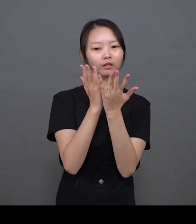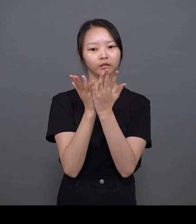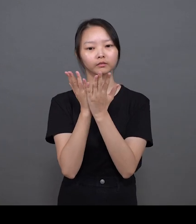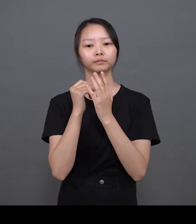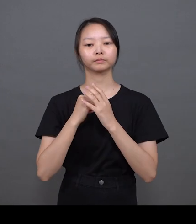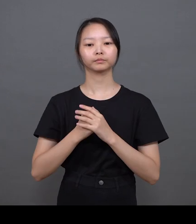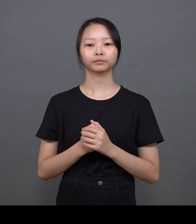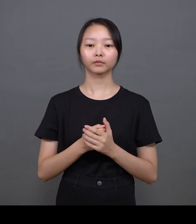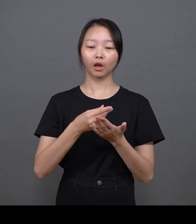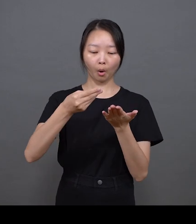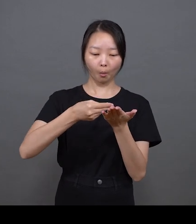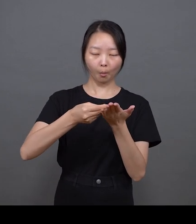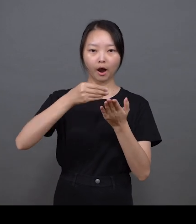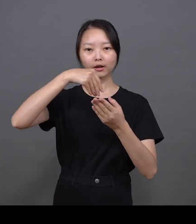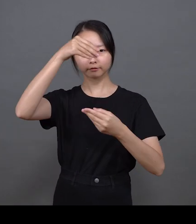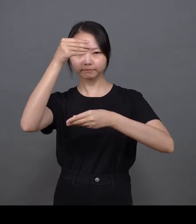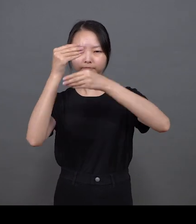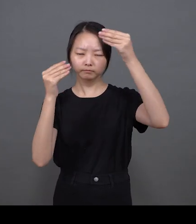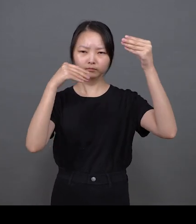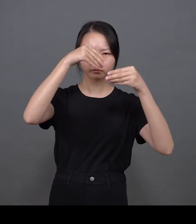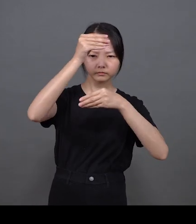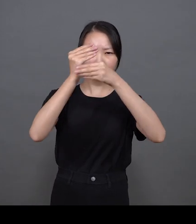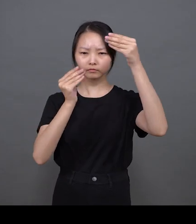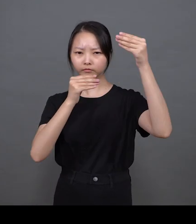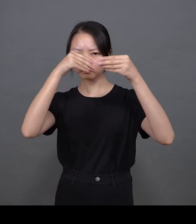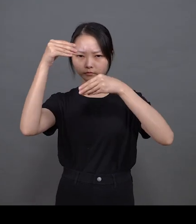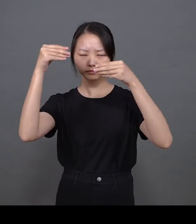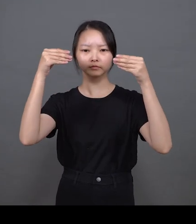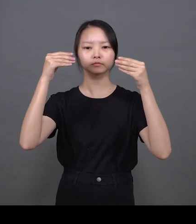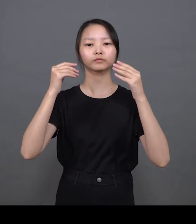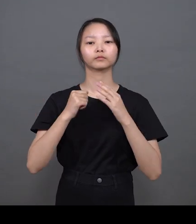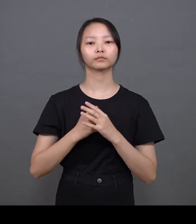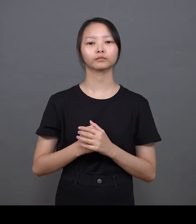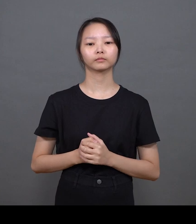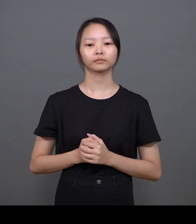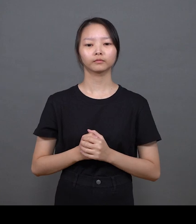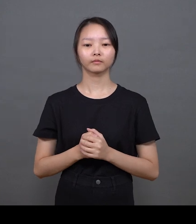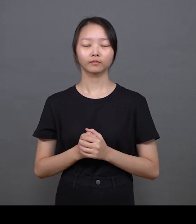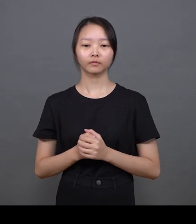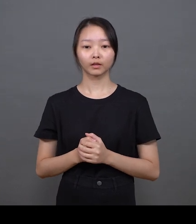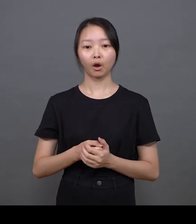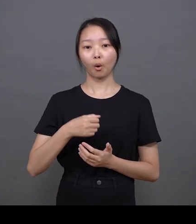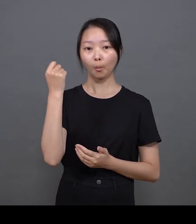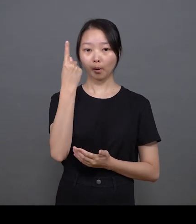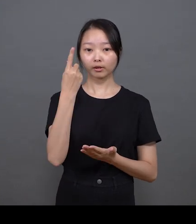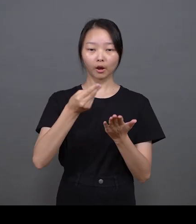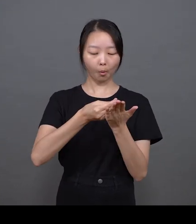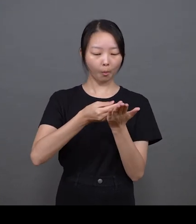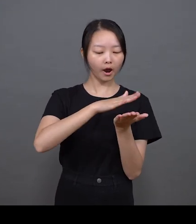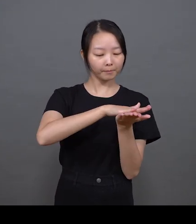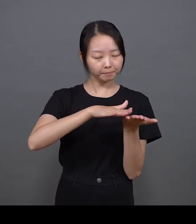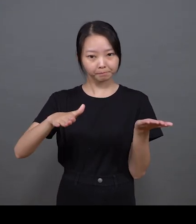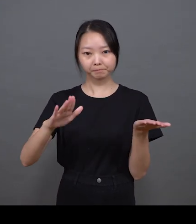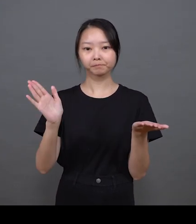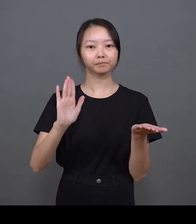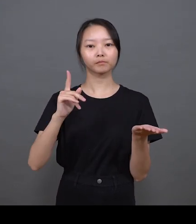organising and interspersing them [throughout a space] In fact, I want to turn a two-dimensional space